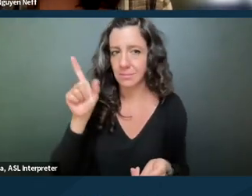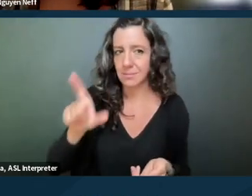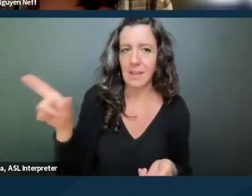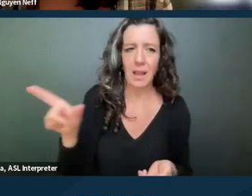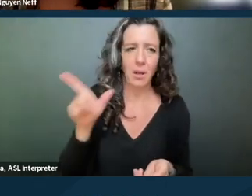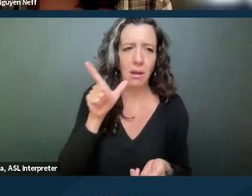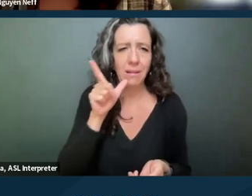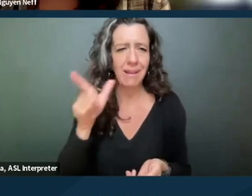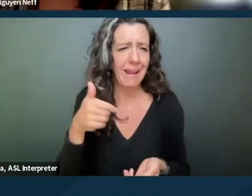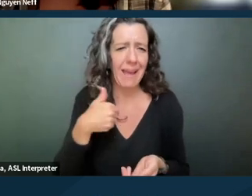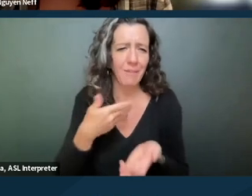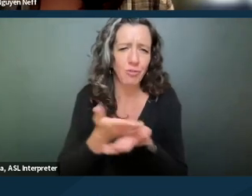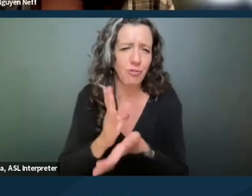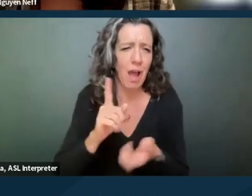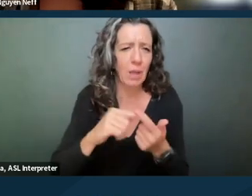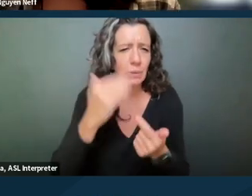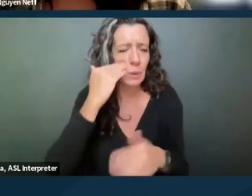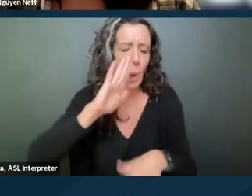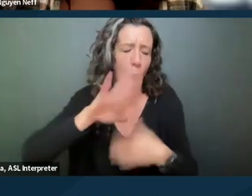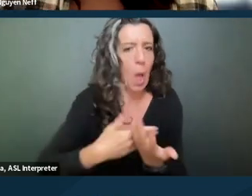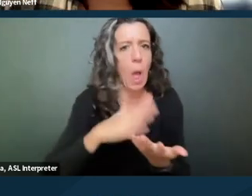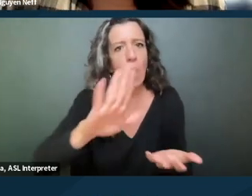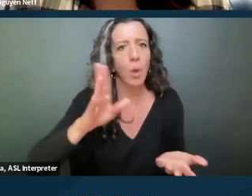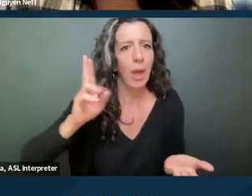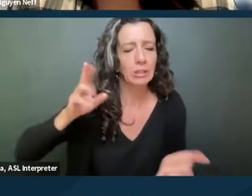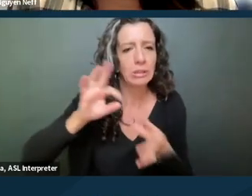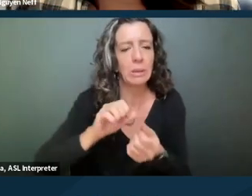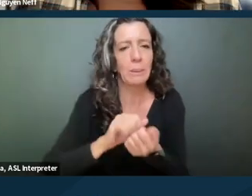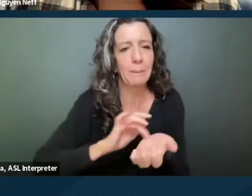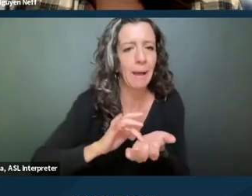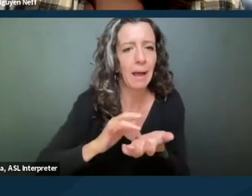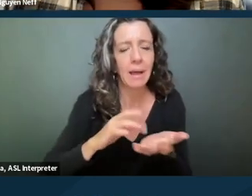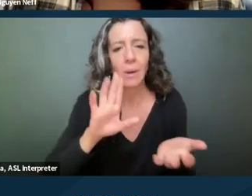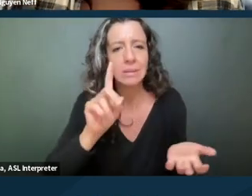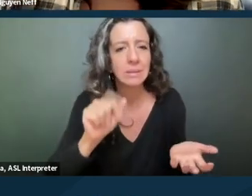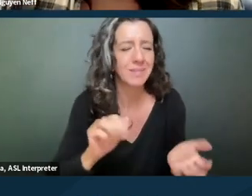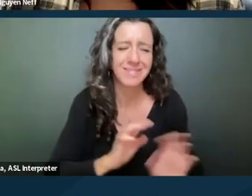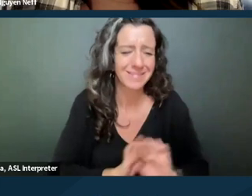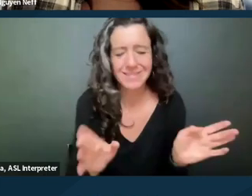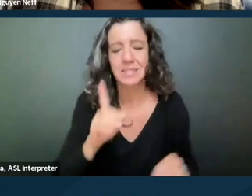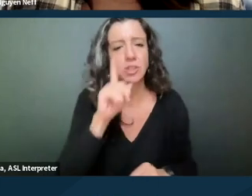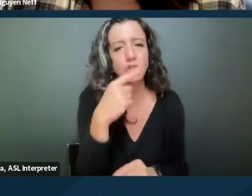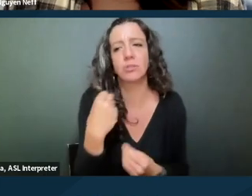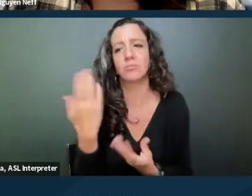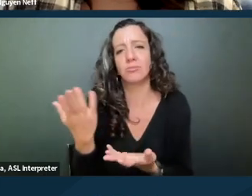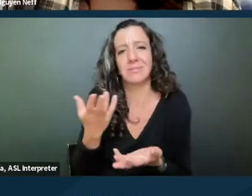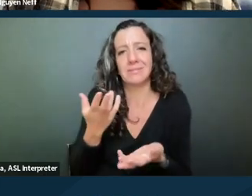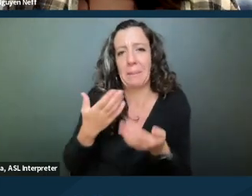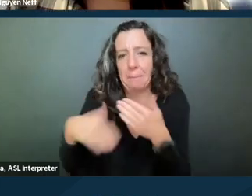to all that information at all. The only thing that you really need to provide is the basis to show why you need the accommodation.